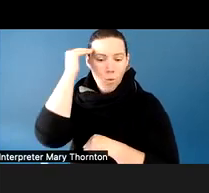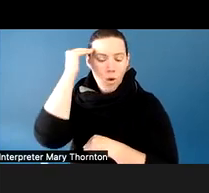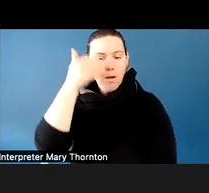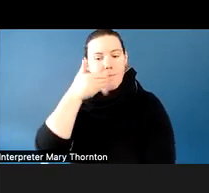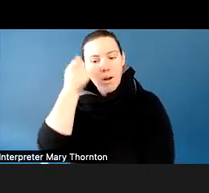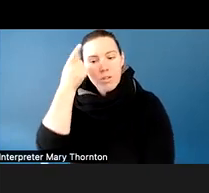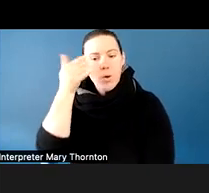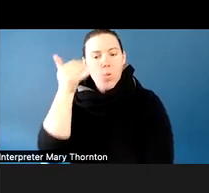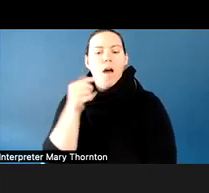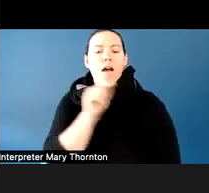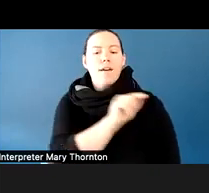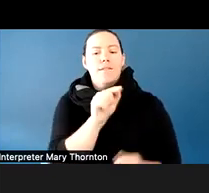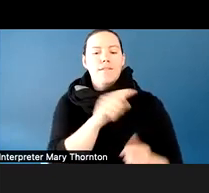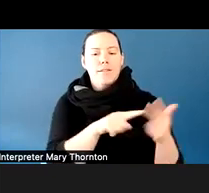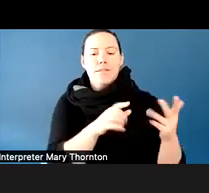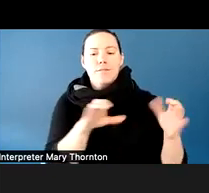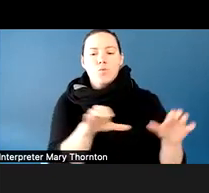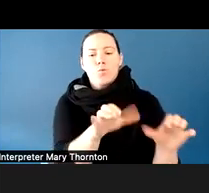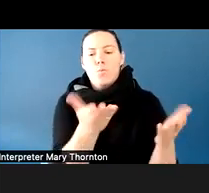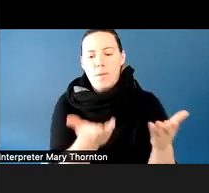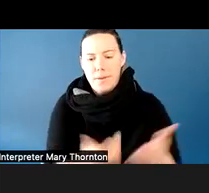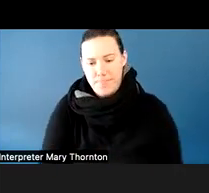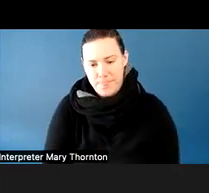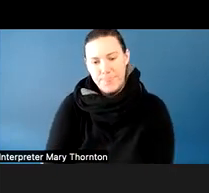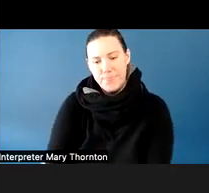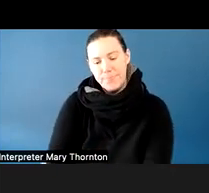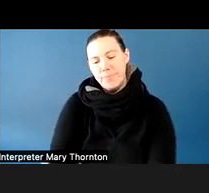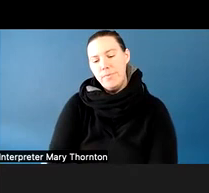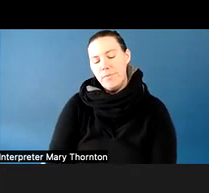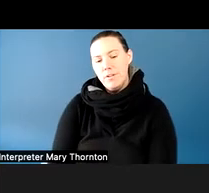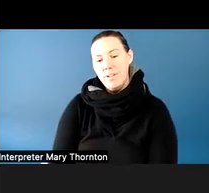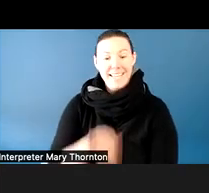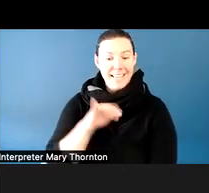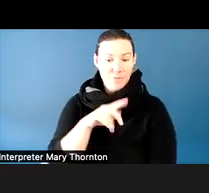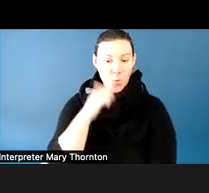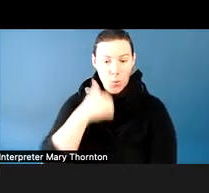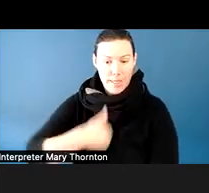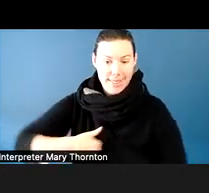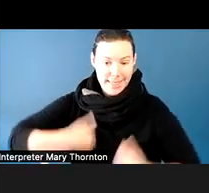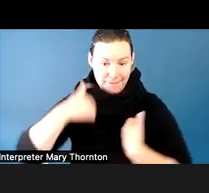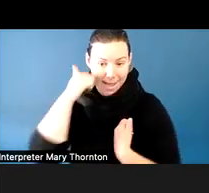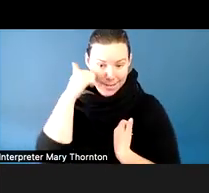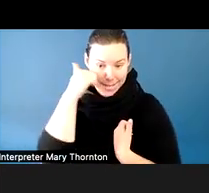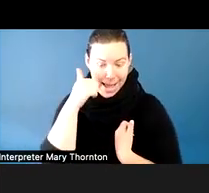may do what they do. Because if you live it every day, you probably have a lot of understanding and tolerance